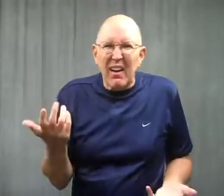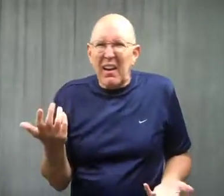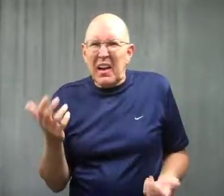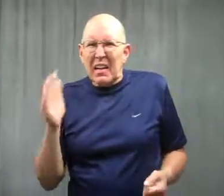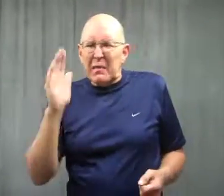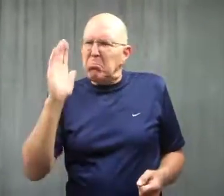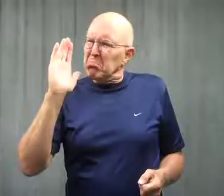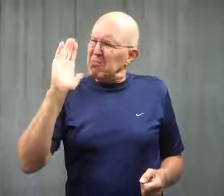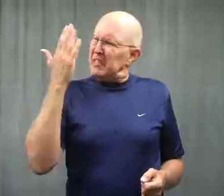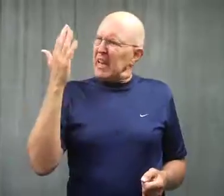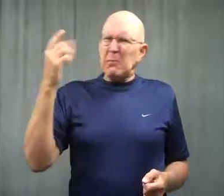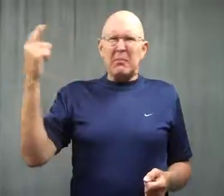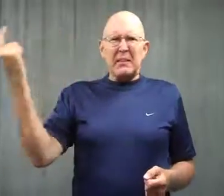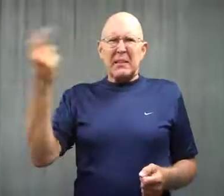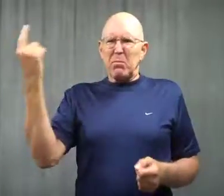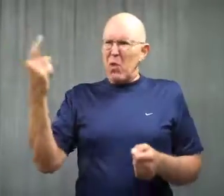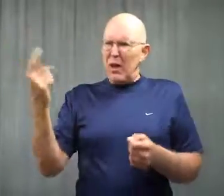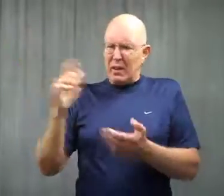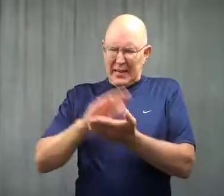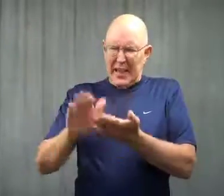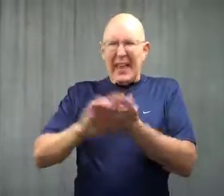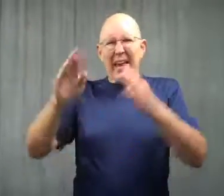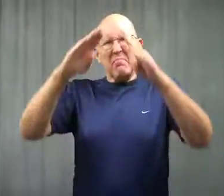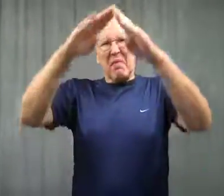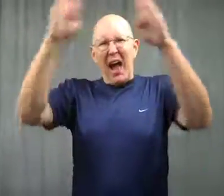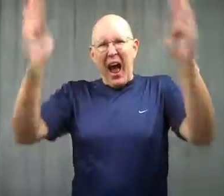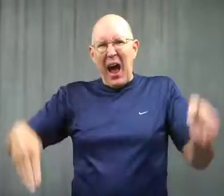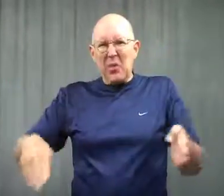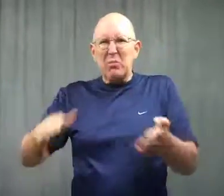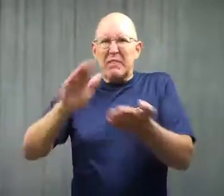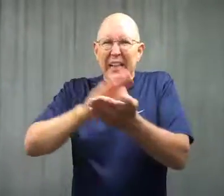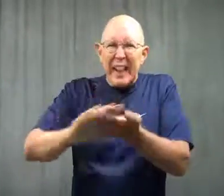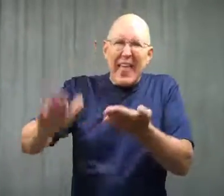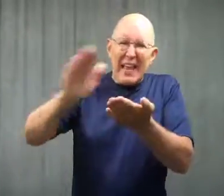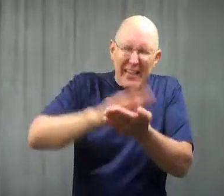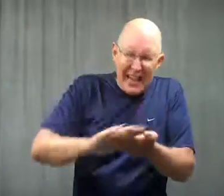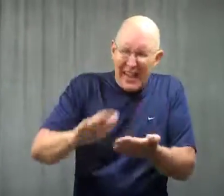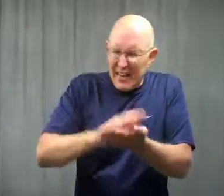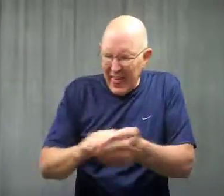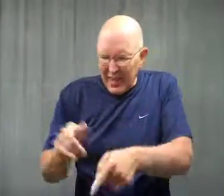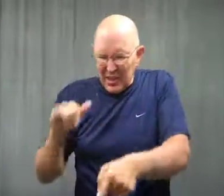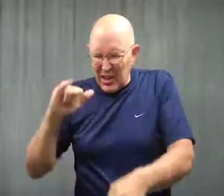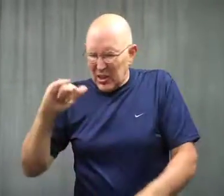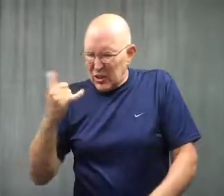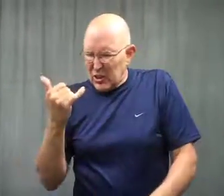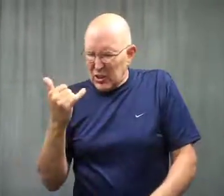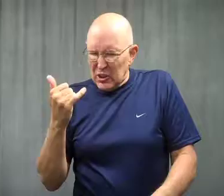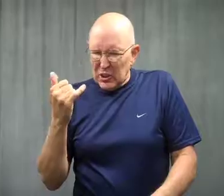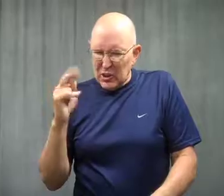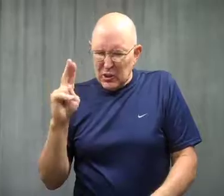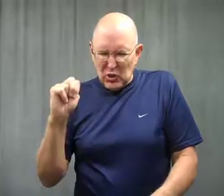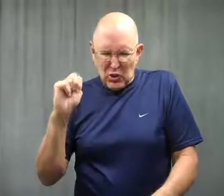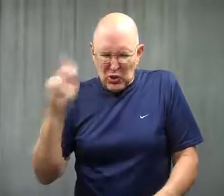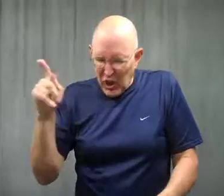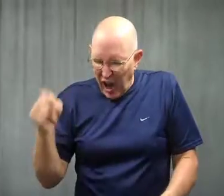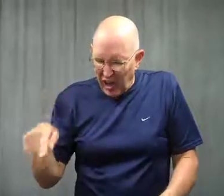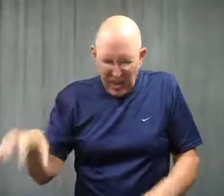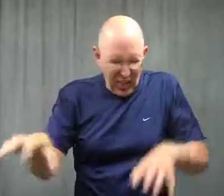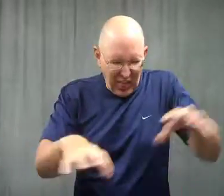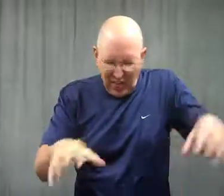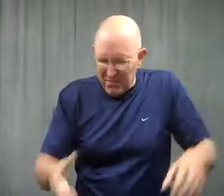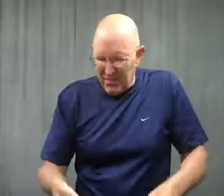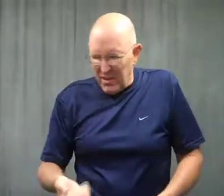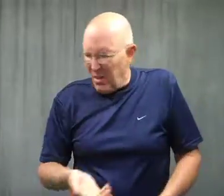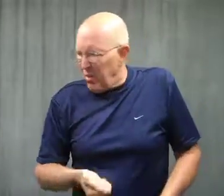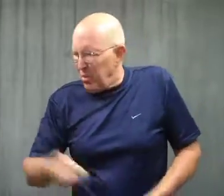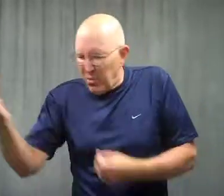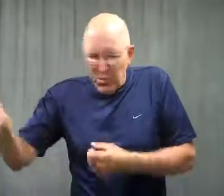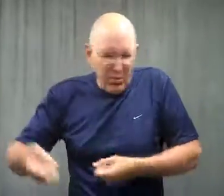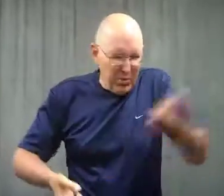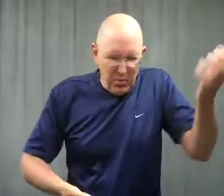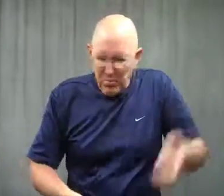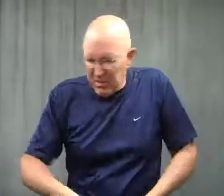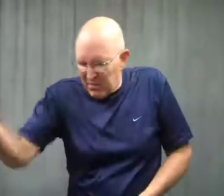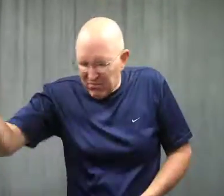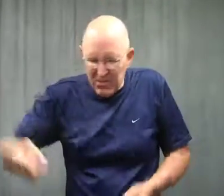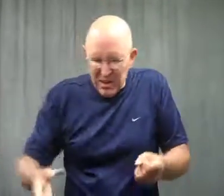Apparently someone was cleaning out a house and tossing junk.